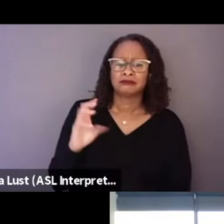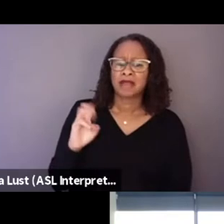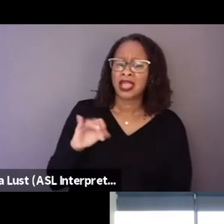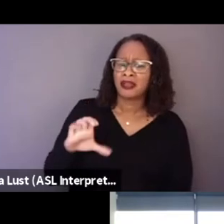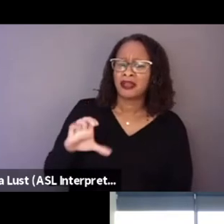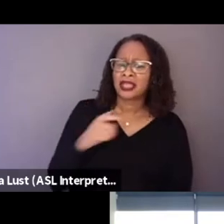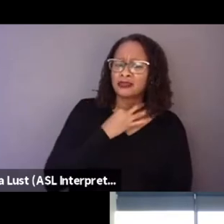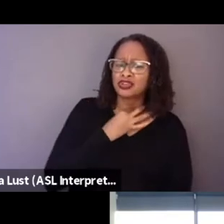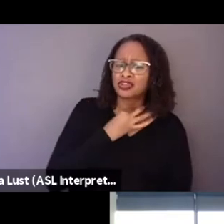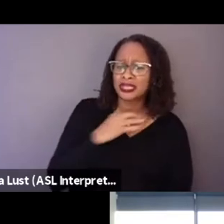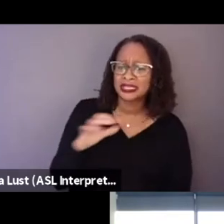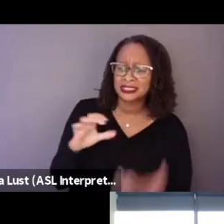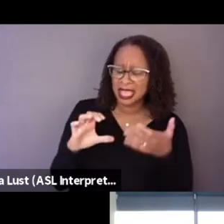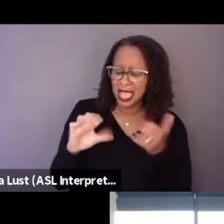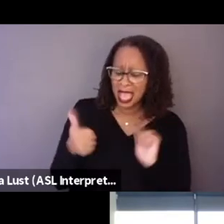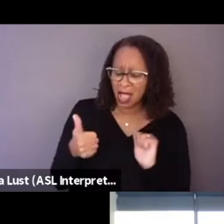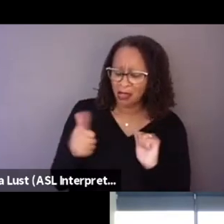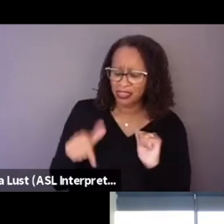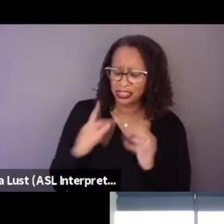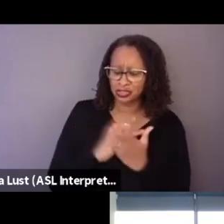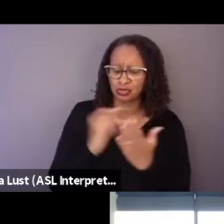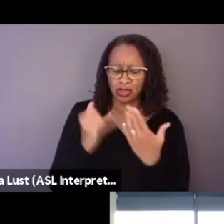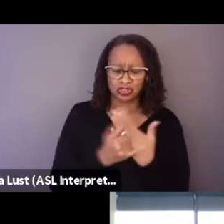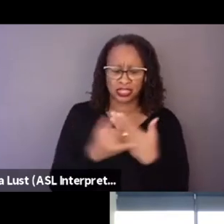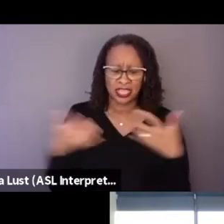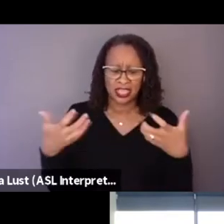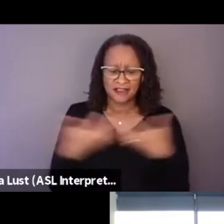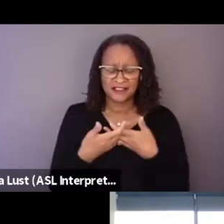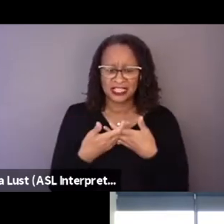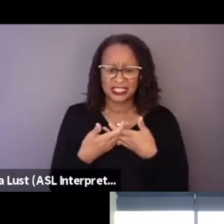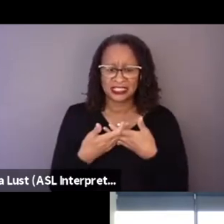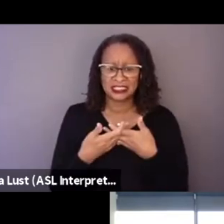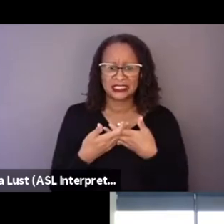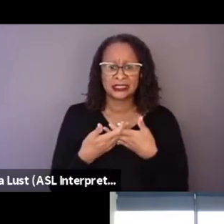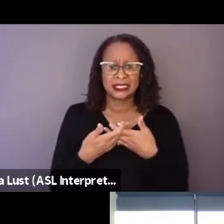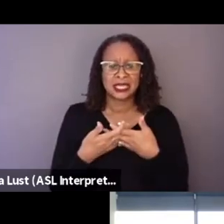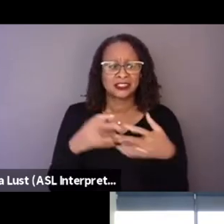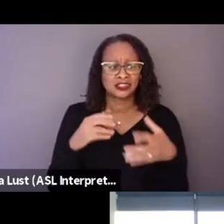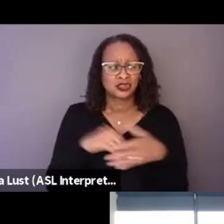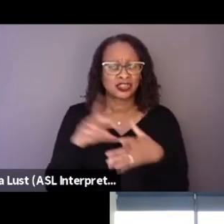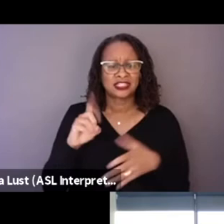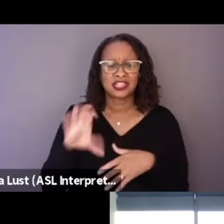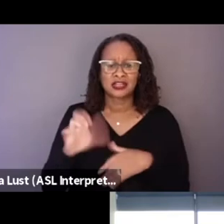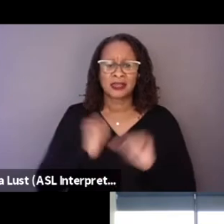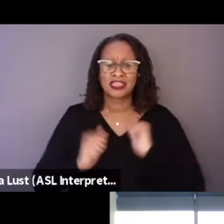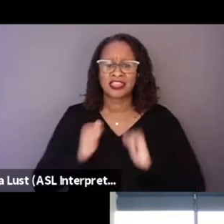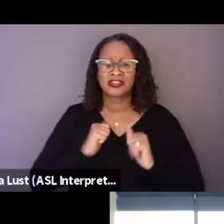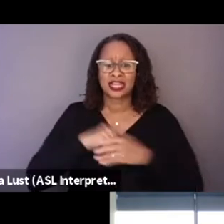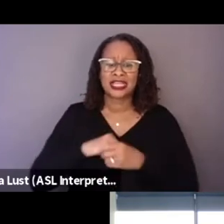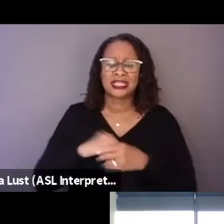into the broader tradition of documentary theater in Mexico. And Alonso, maybe you can talk a bit about that.